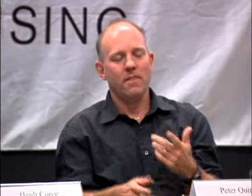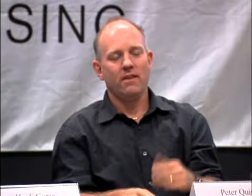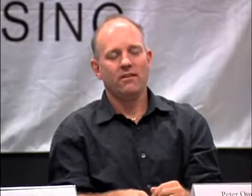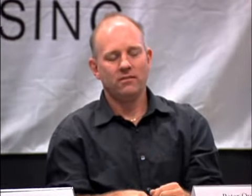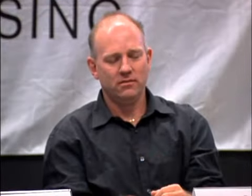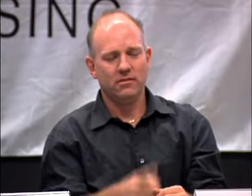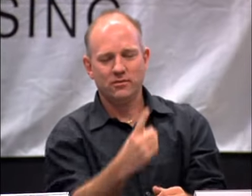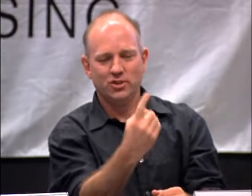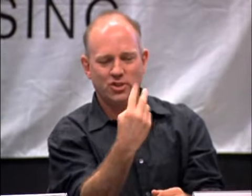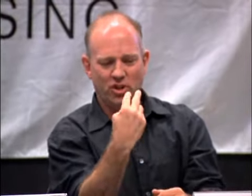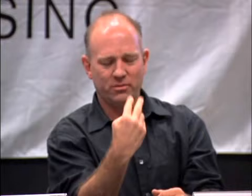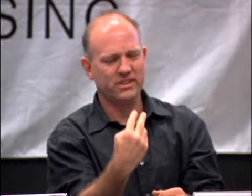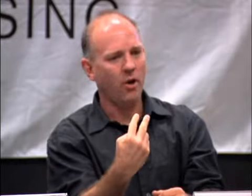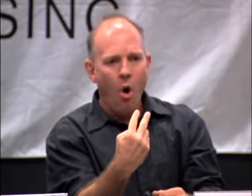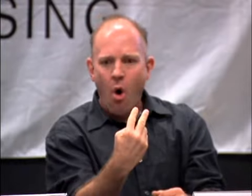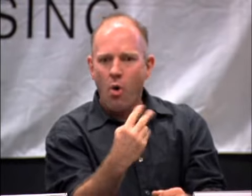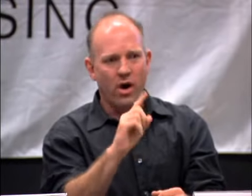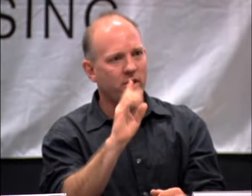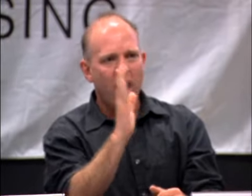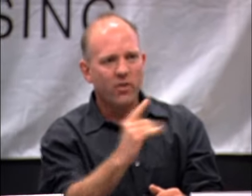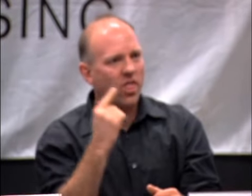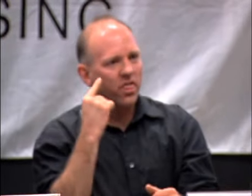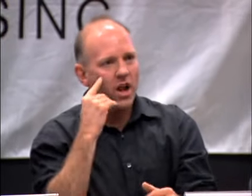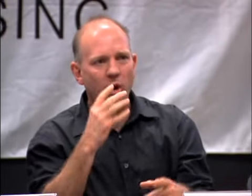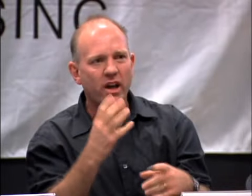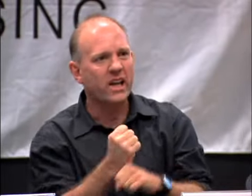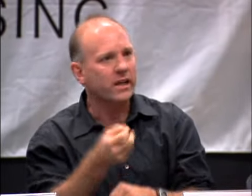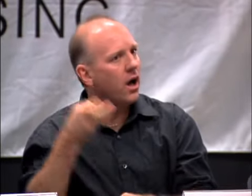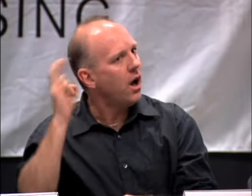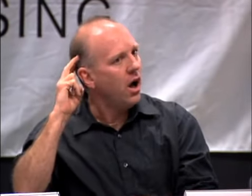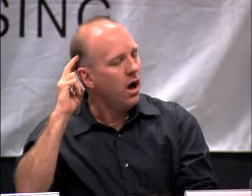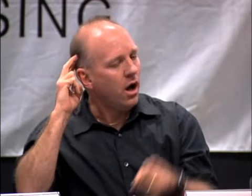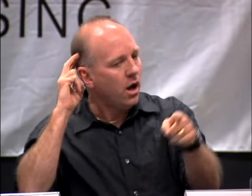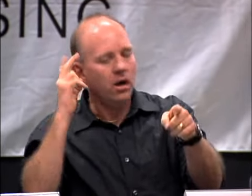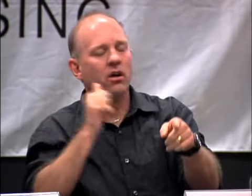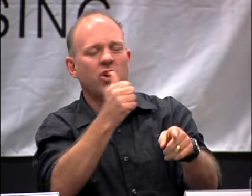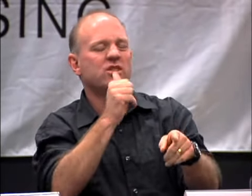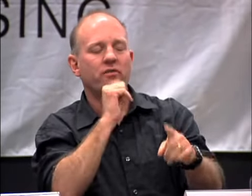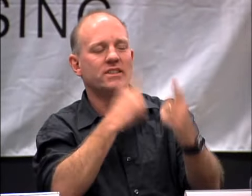OFFICE. SHE LOOKED AT ME AND SAID, "HAVE YOU EVER THOUGHT ABOUT GETTING